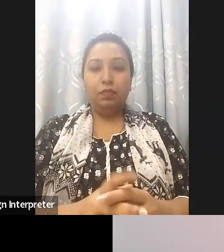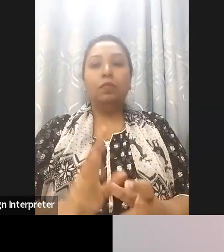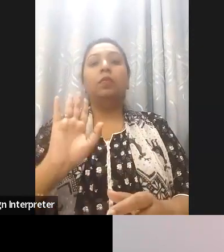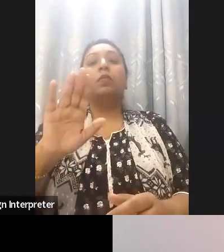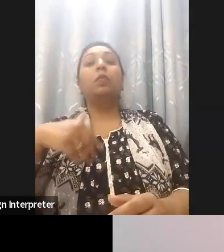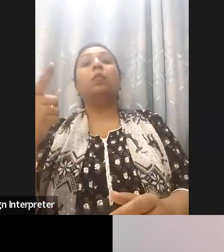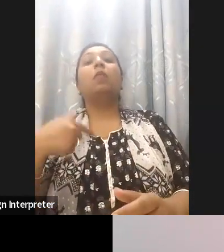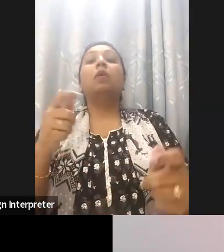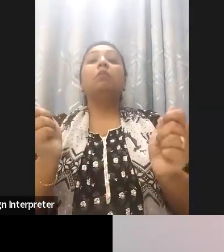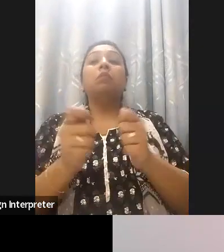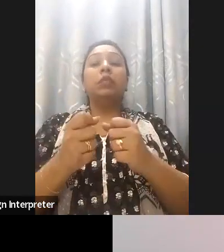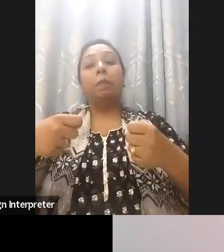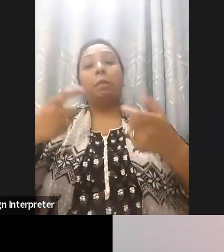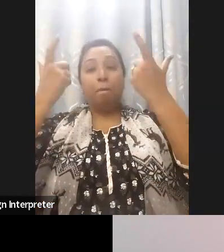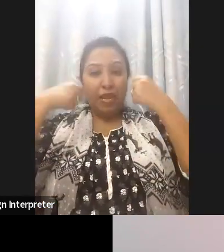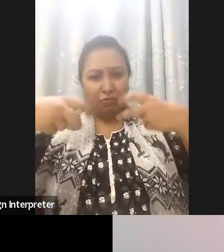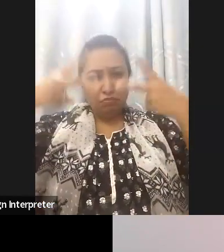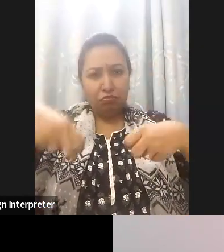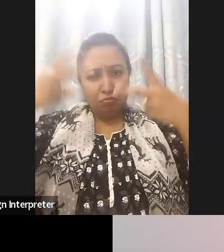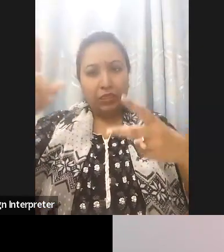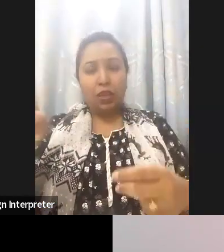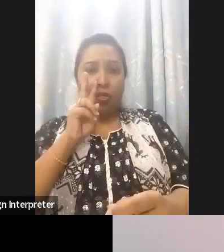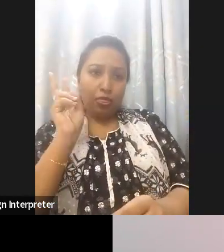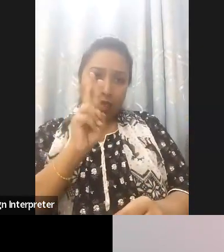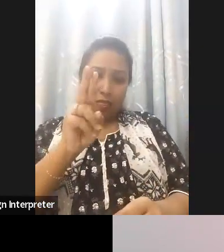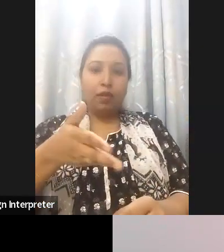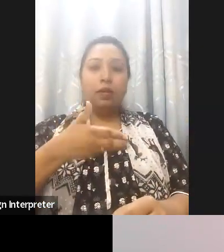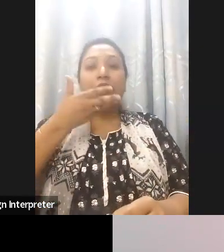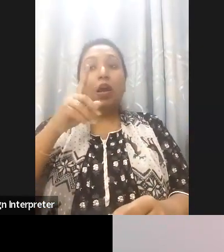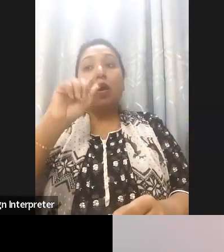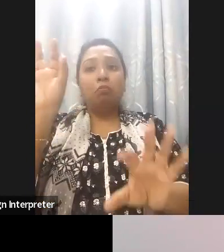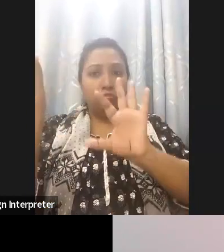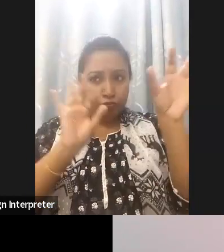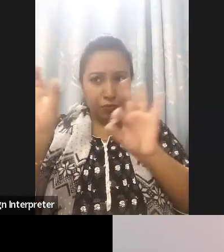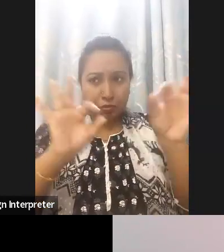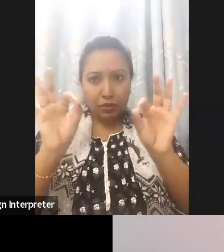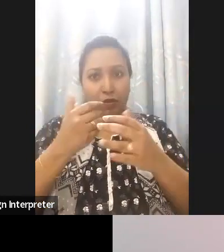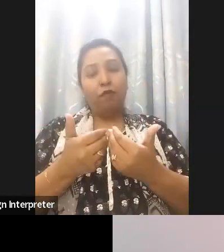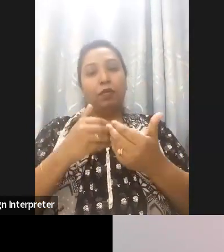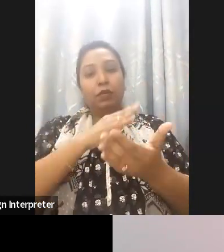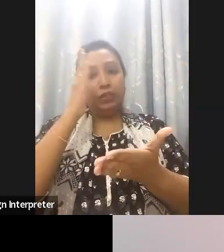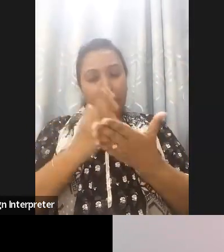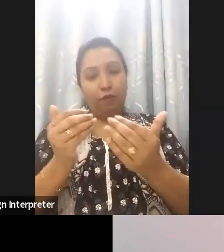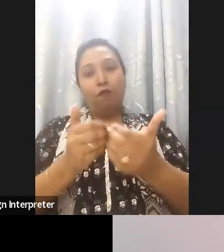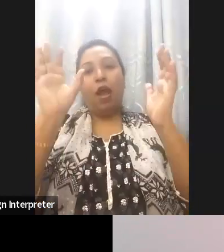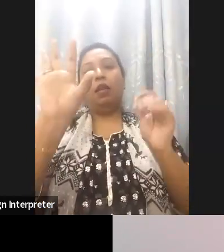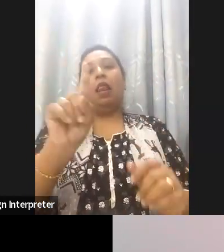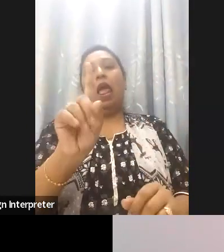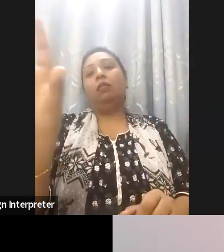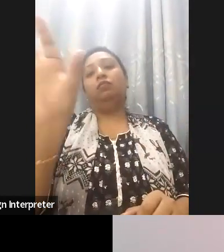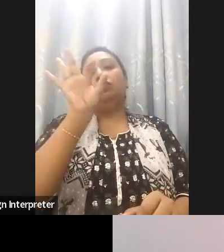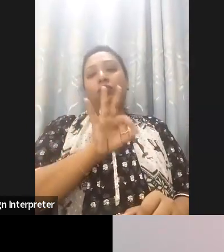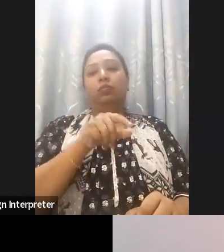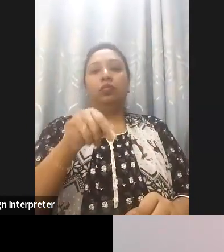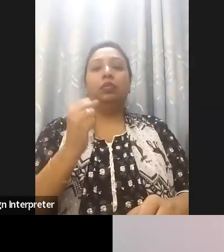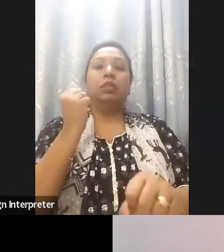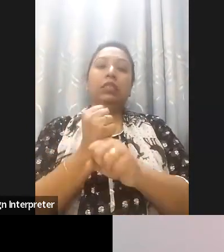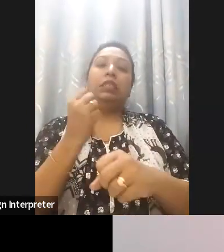be launched this fall after the finalization of G3ict knowledge resource on digital